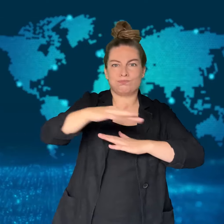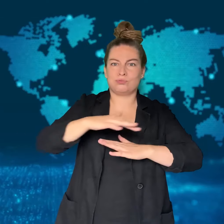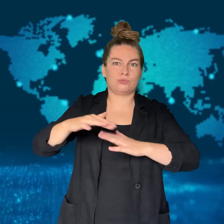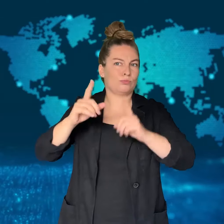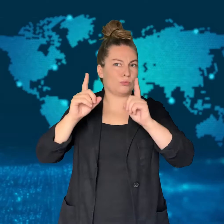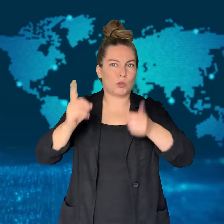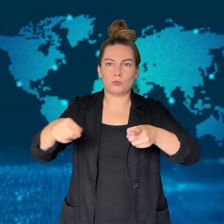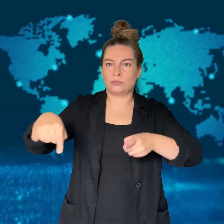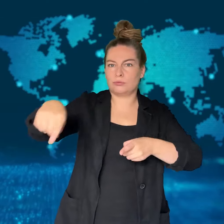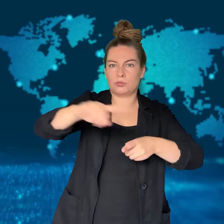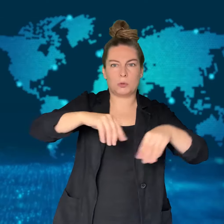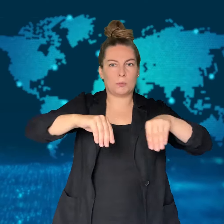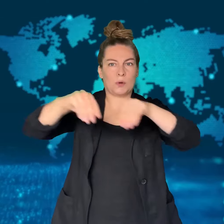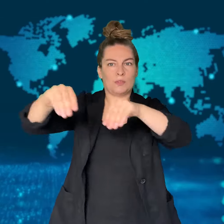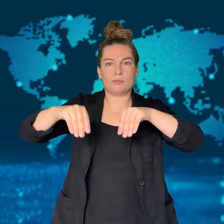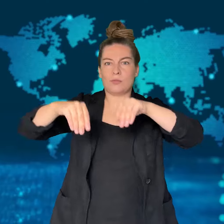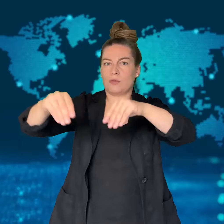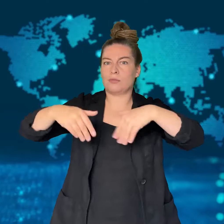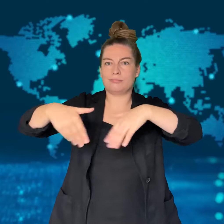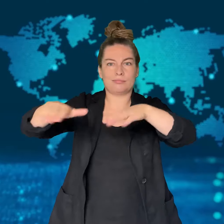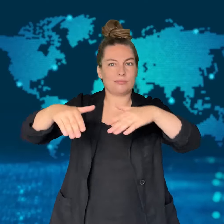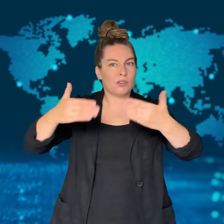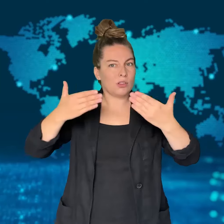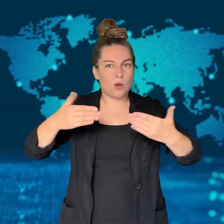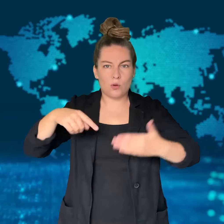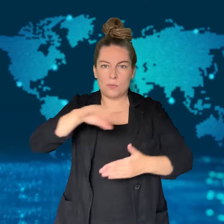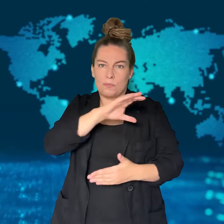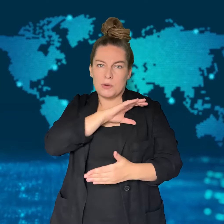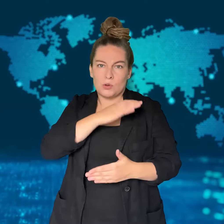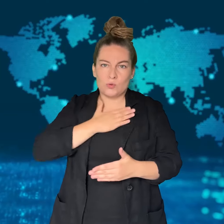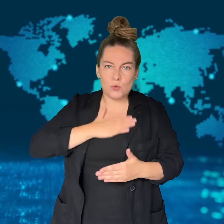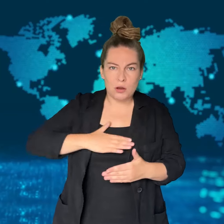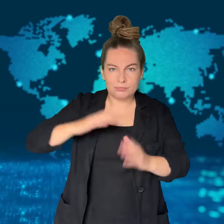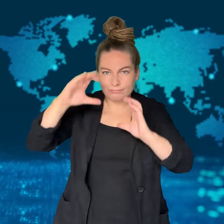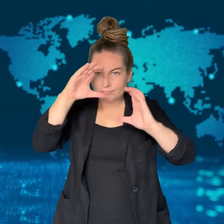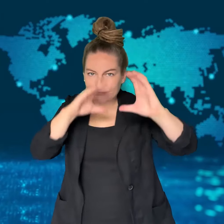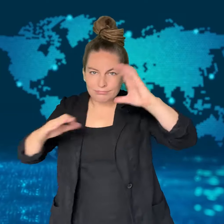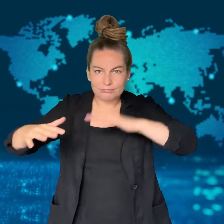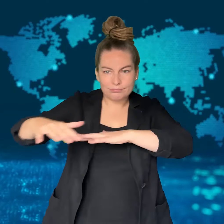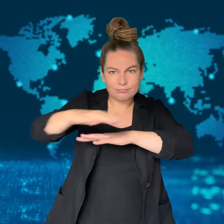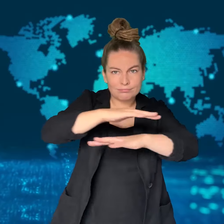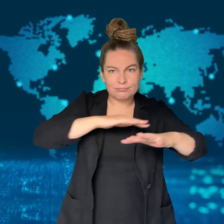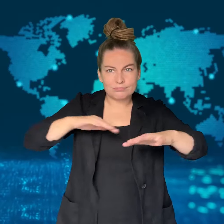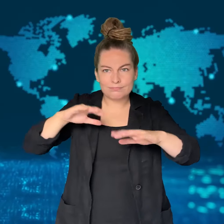evacuate while the search and arrests took place.